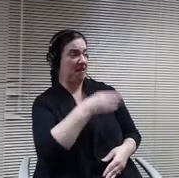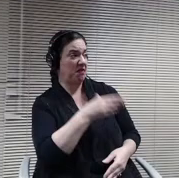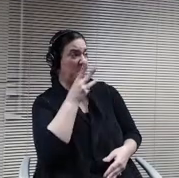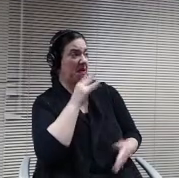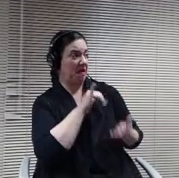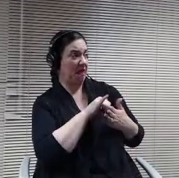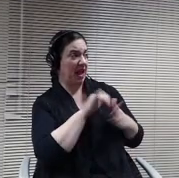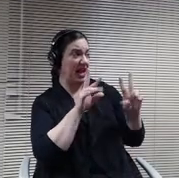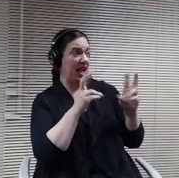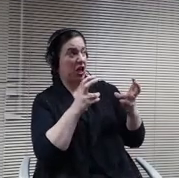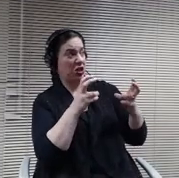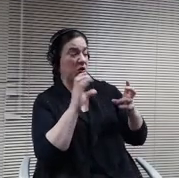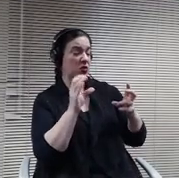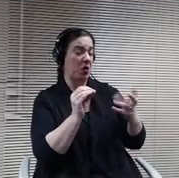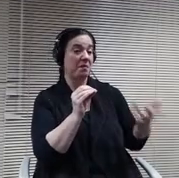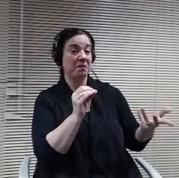Any other questions or comments?